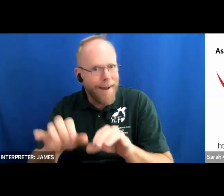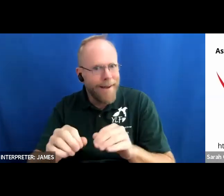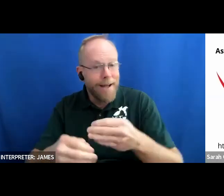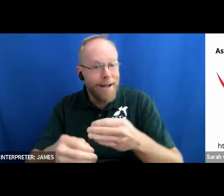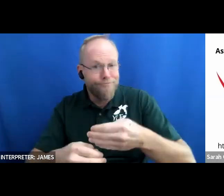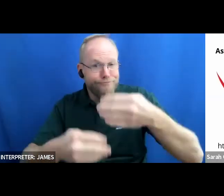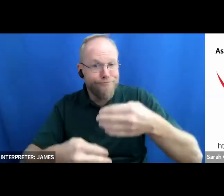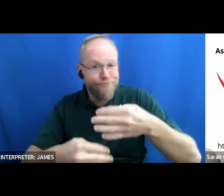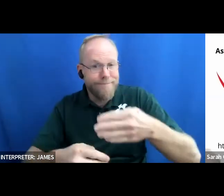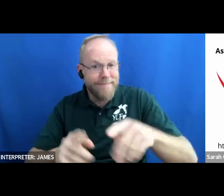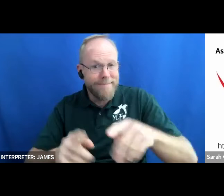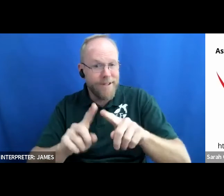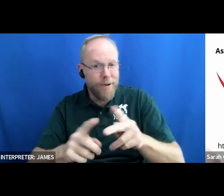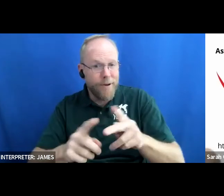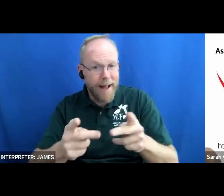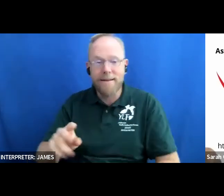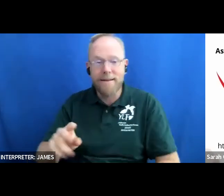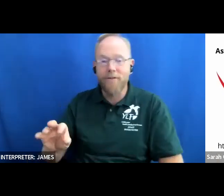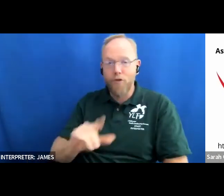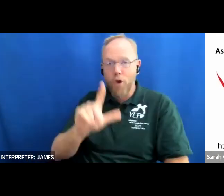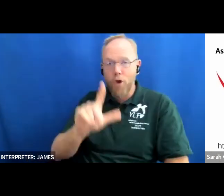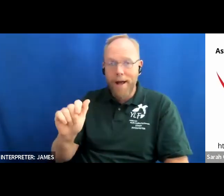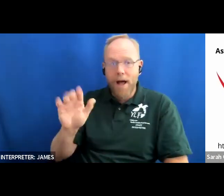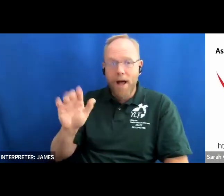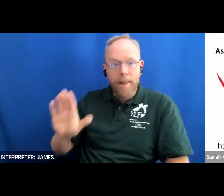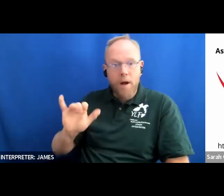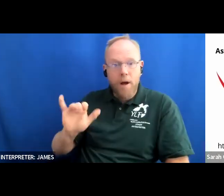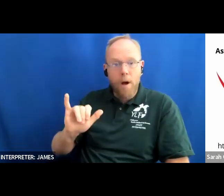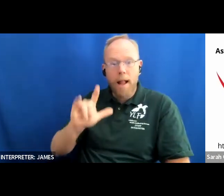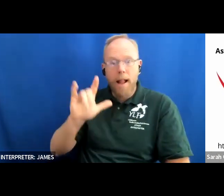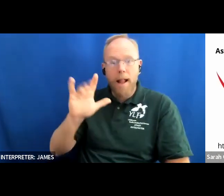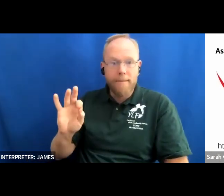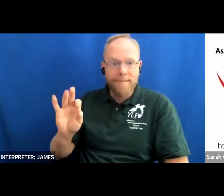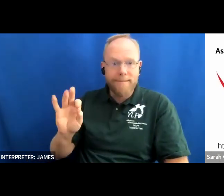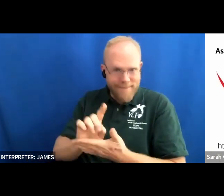days i know florida's ylf is next week woohoo kansas just finished theirs california's got